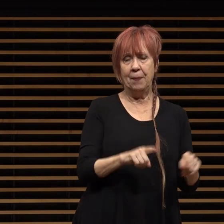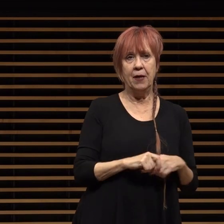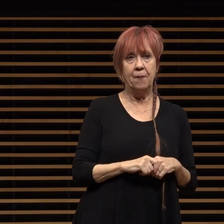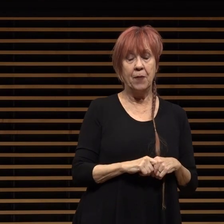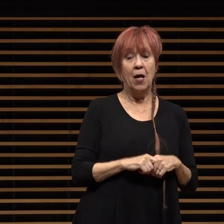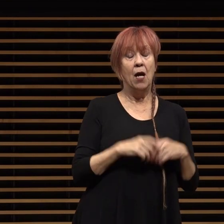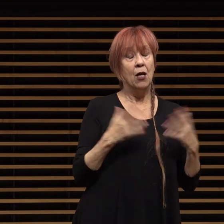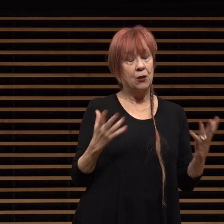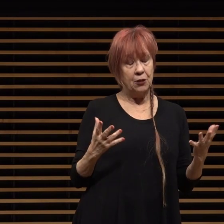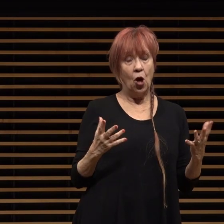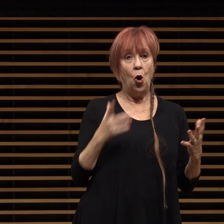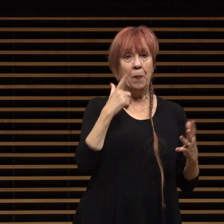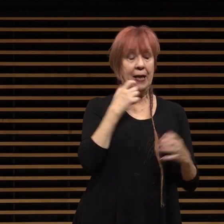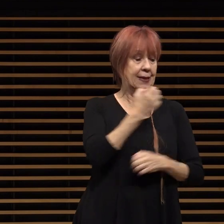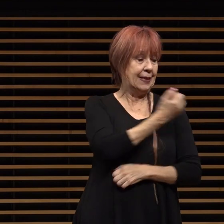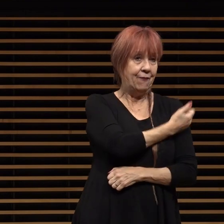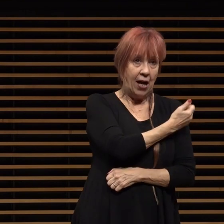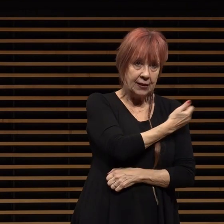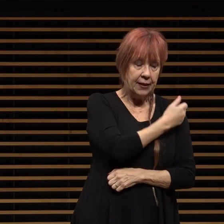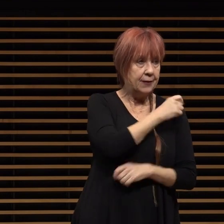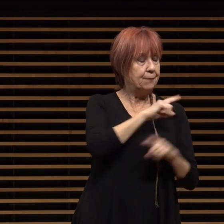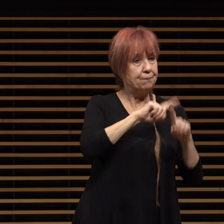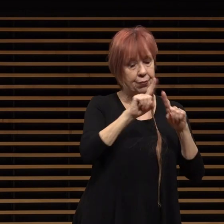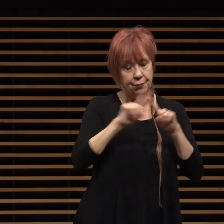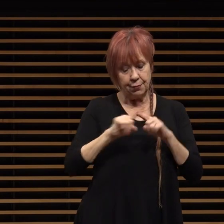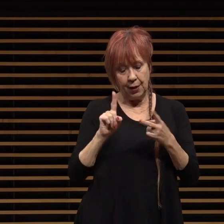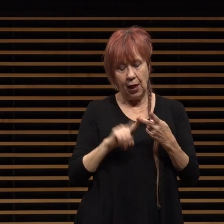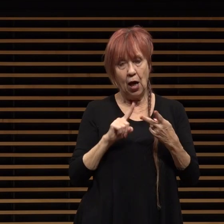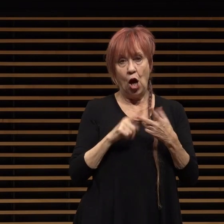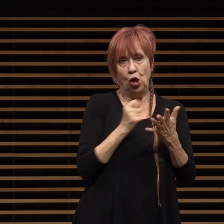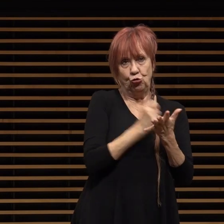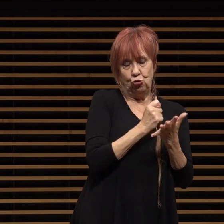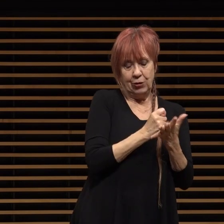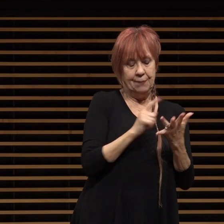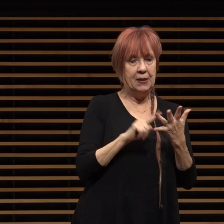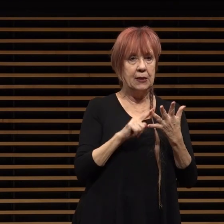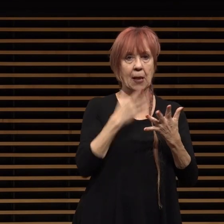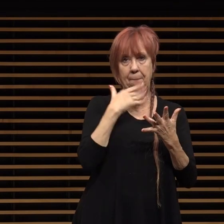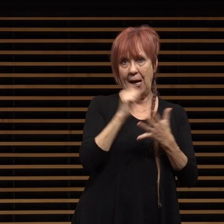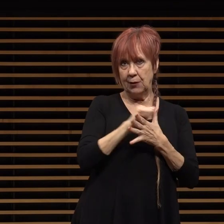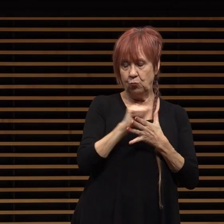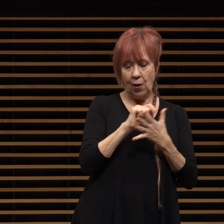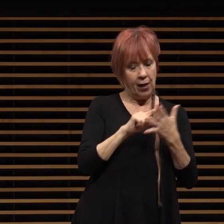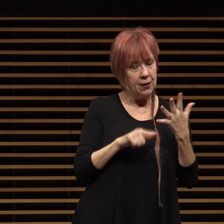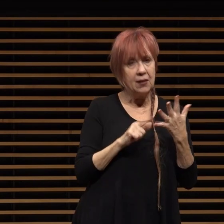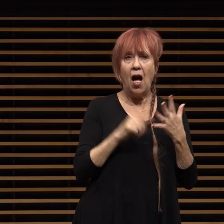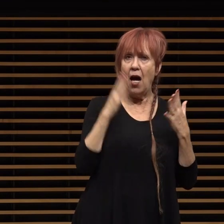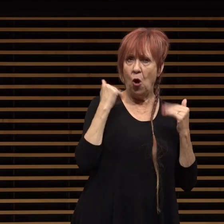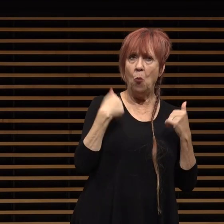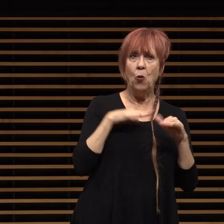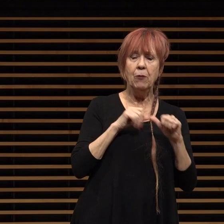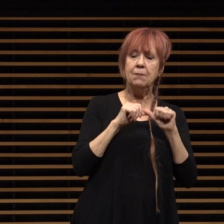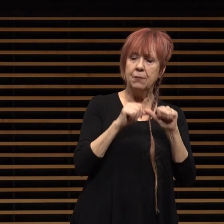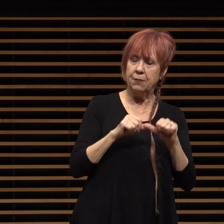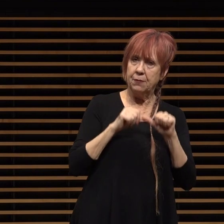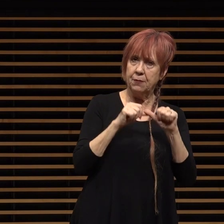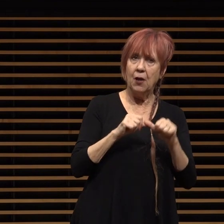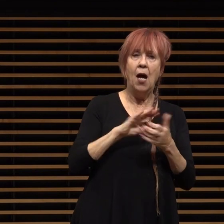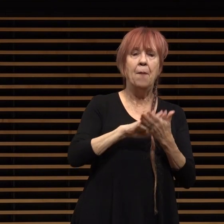evolving vaccines effective treatments and best practices i'm hopeful that we will steadily find our way to a new